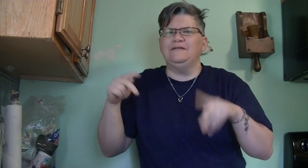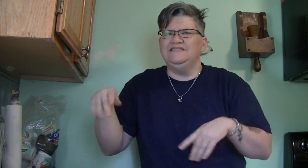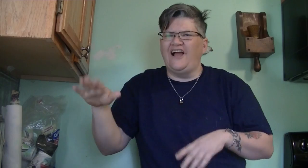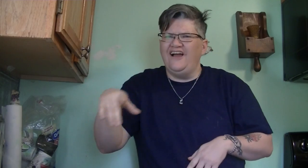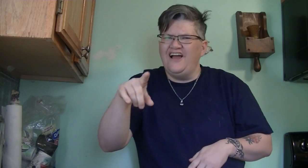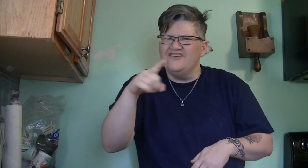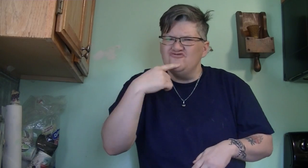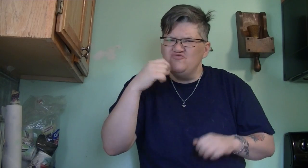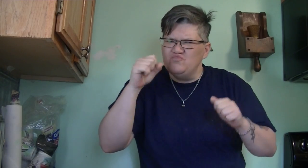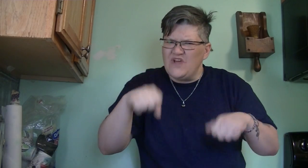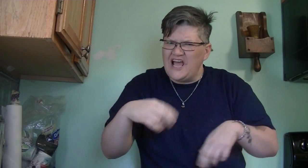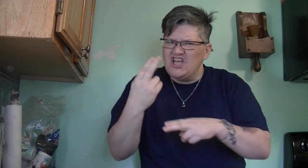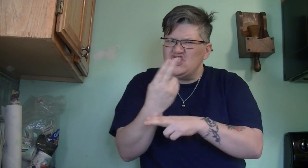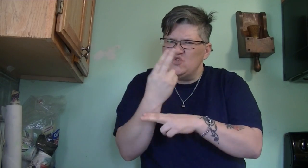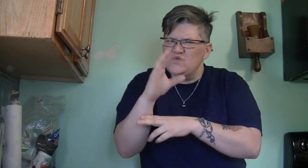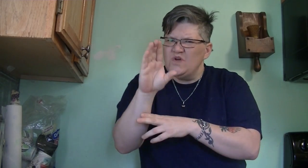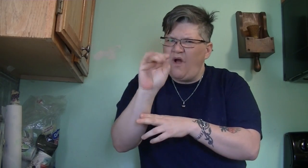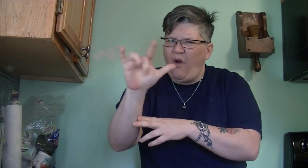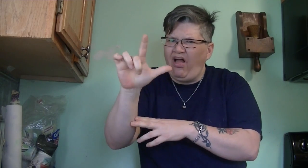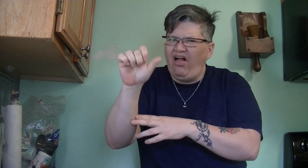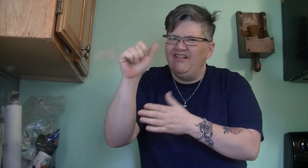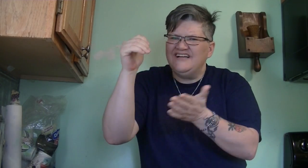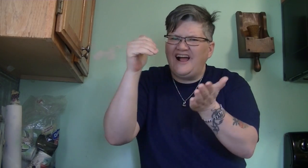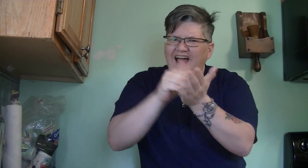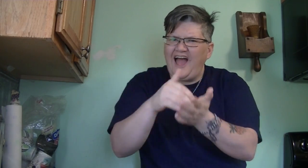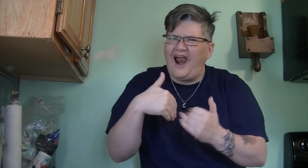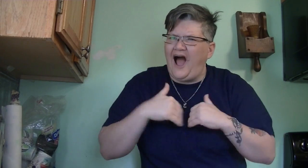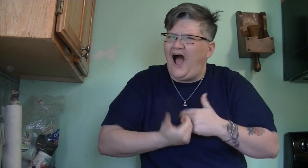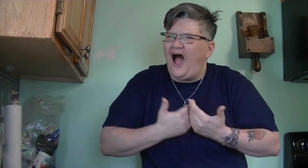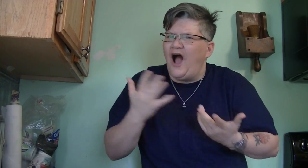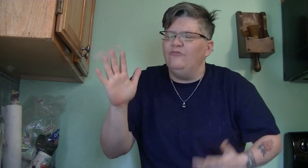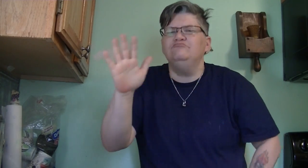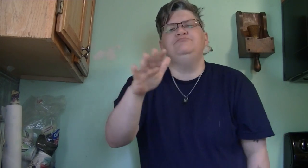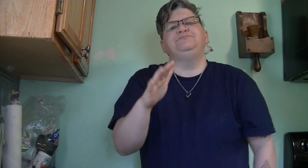Many Many people ask "You can use coils again??" How??